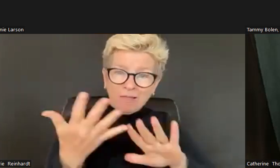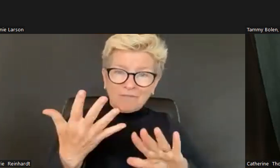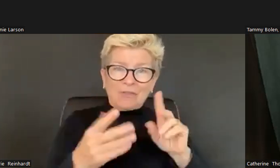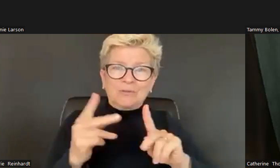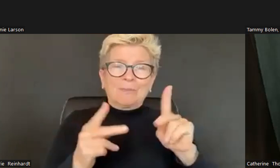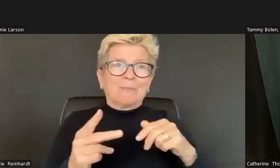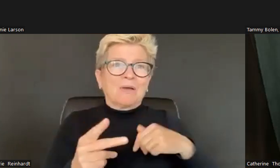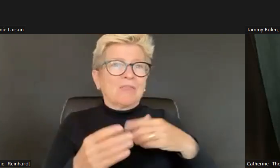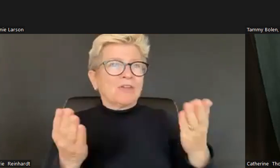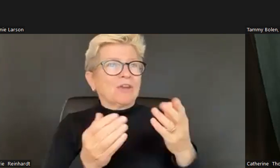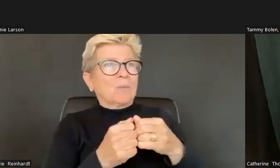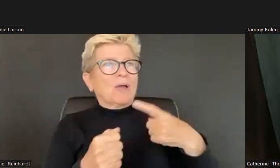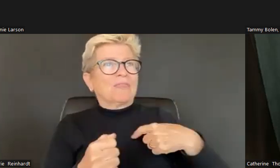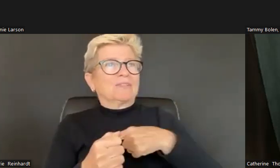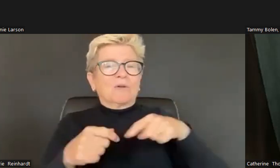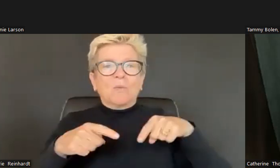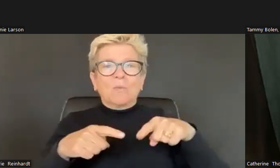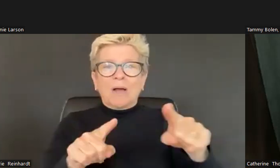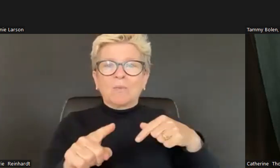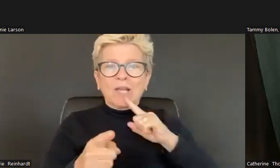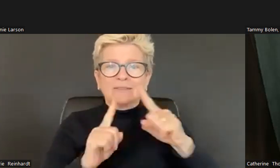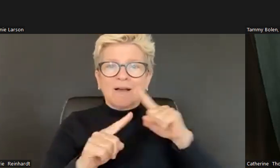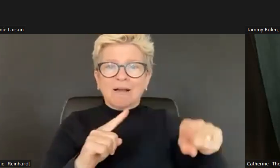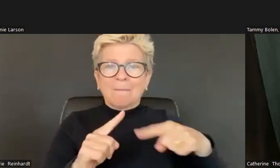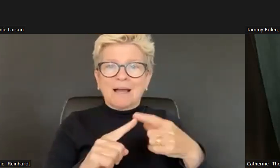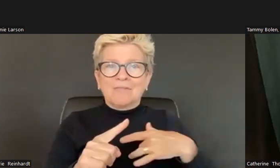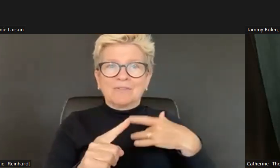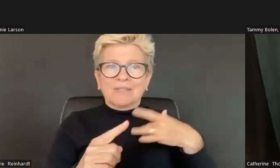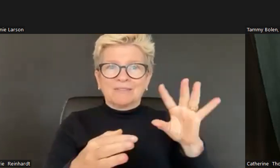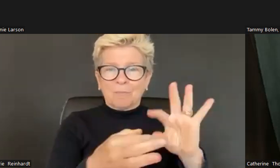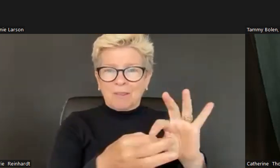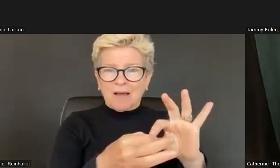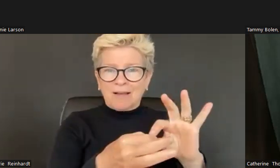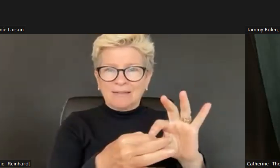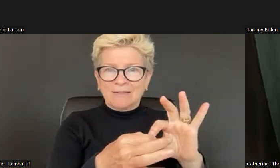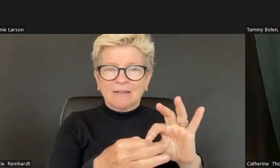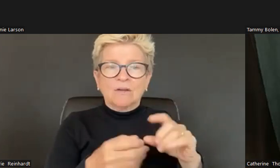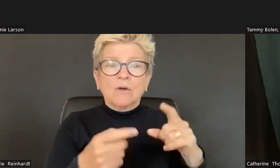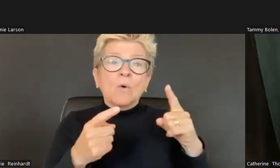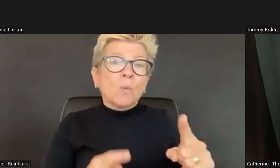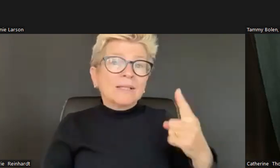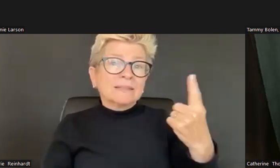Just say them. If you want to put them in the chat, I am totally fine with that. They're special people in your life.